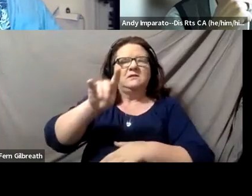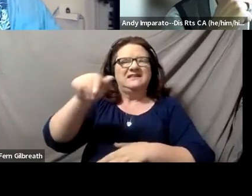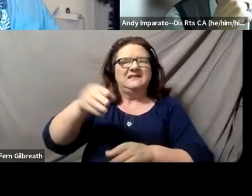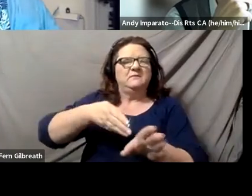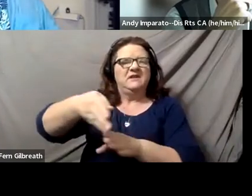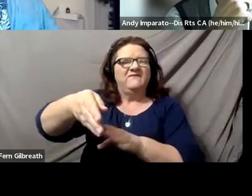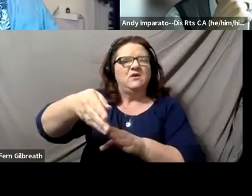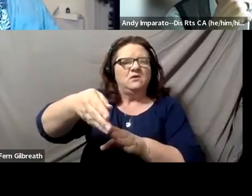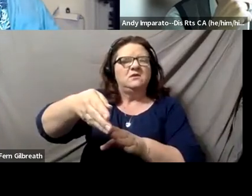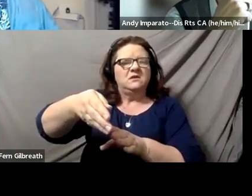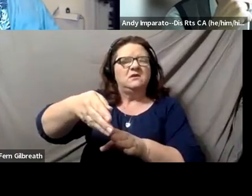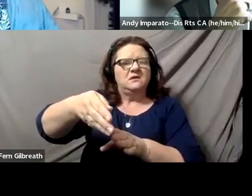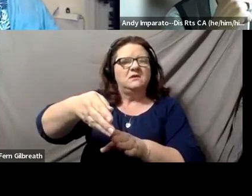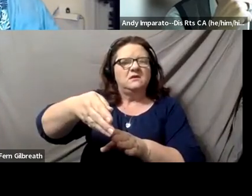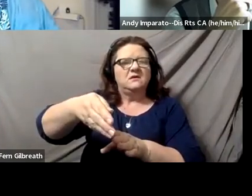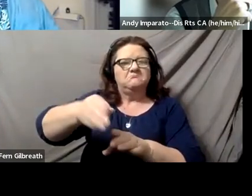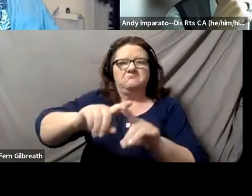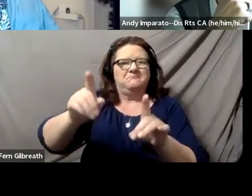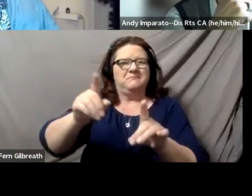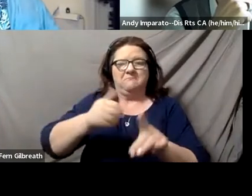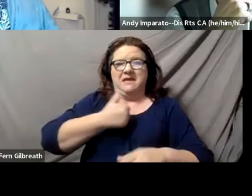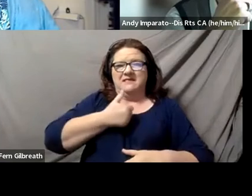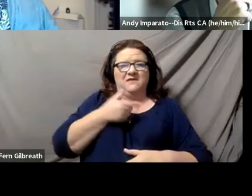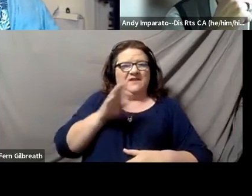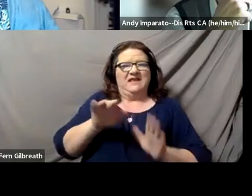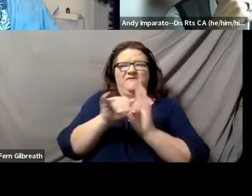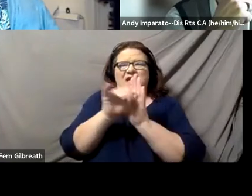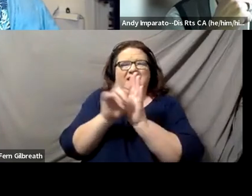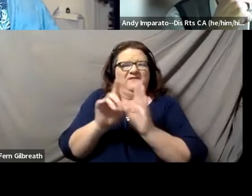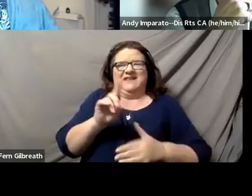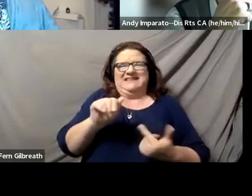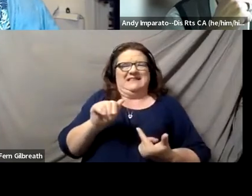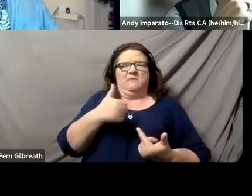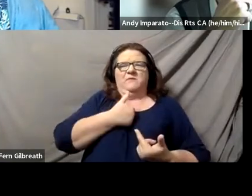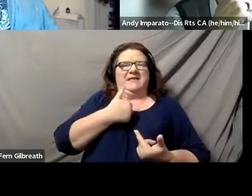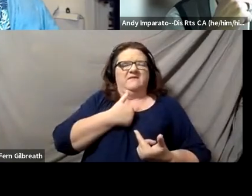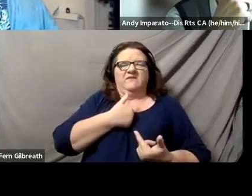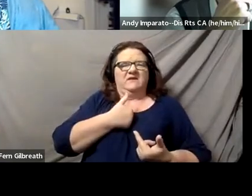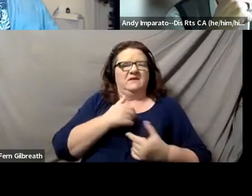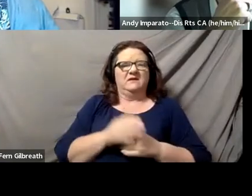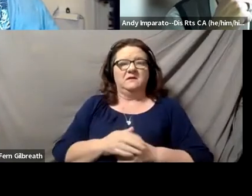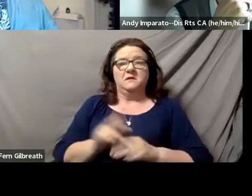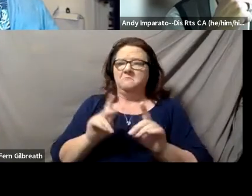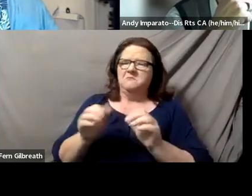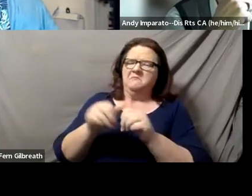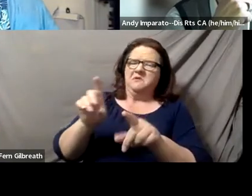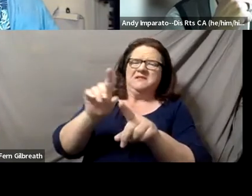but had not identified, you know, as a person with a disability. People with disabilities were,